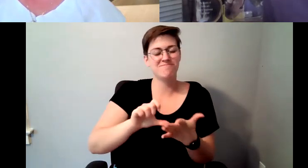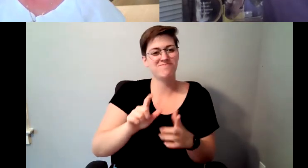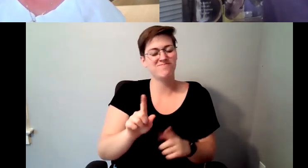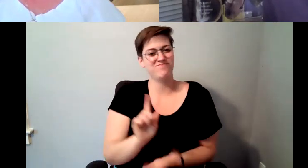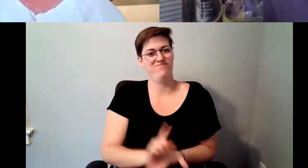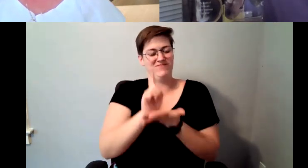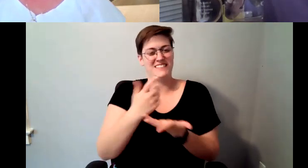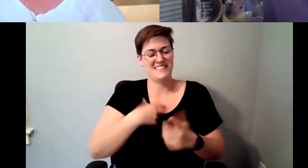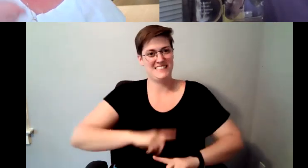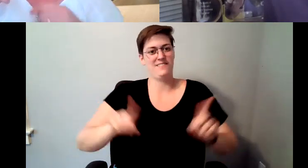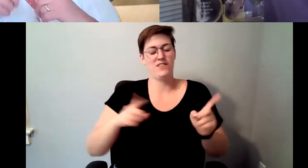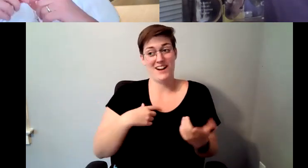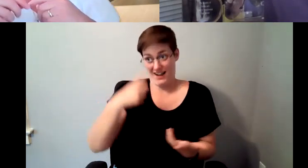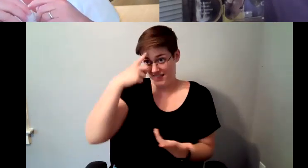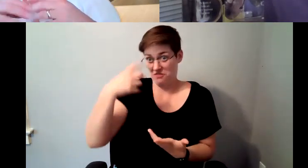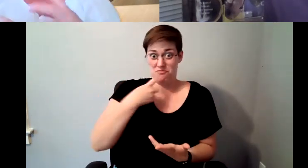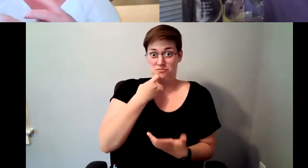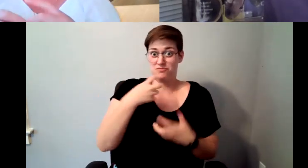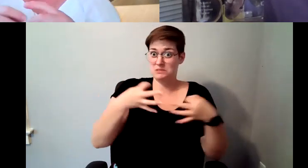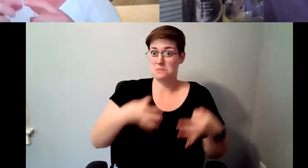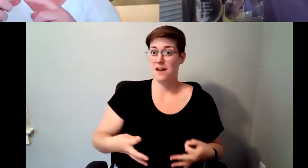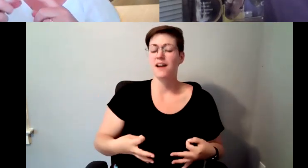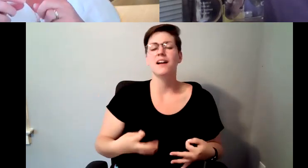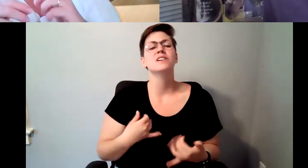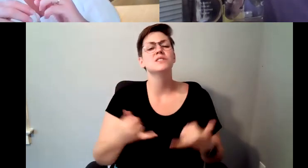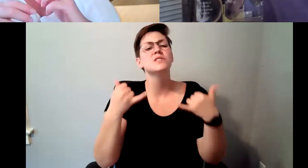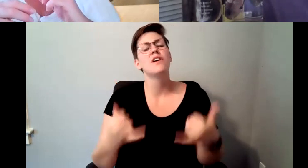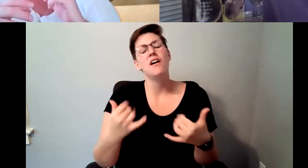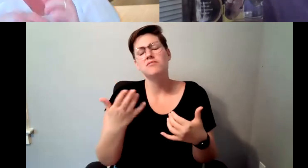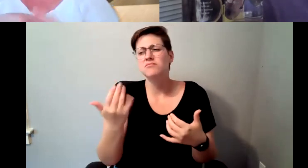Kelly Redder: and show tell us a little bit about your history with Starbucks you started